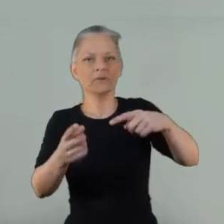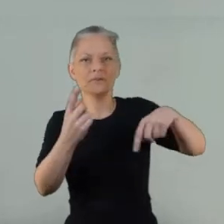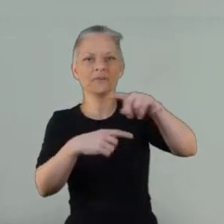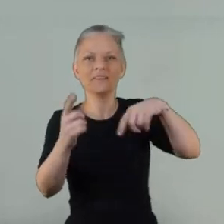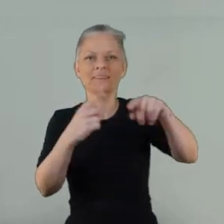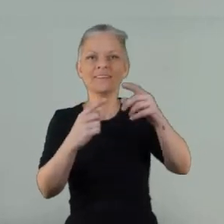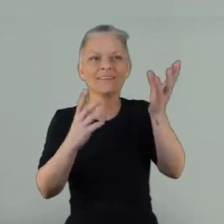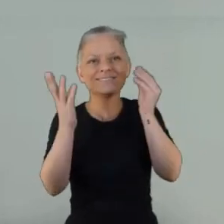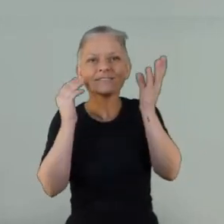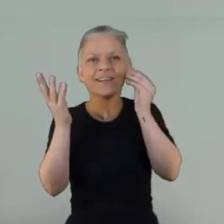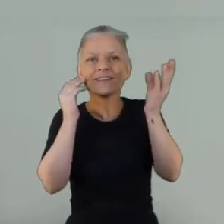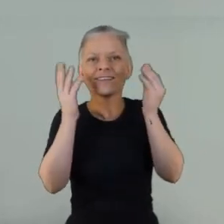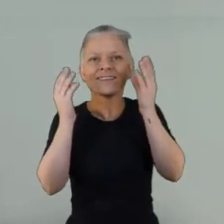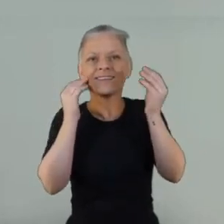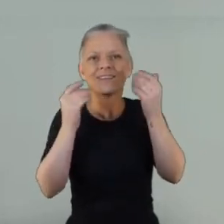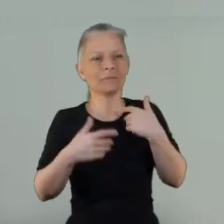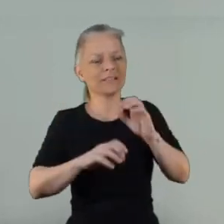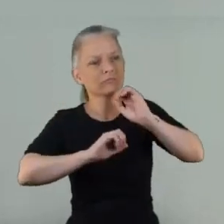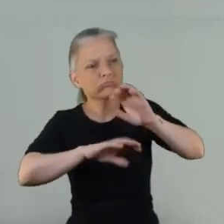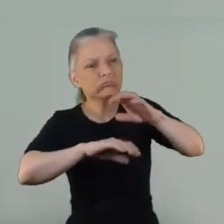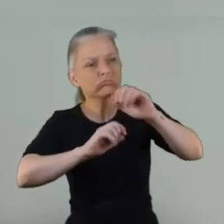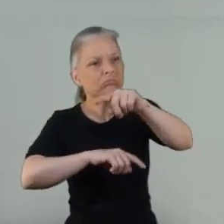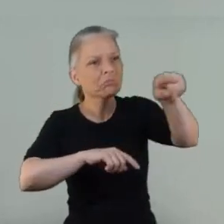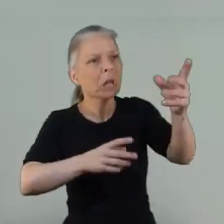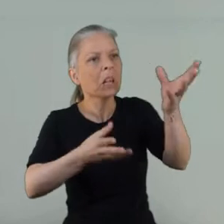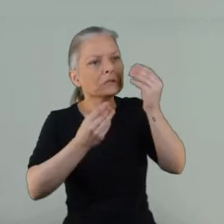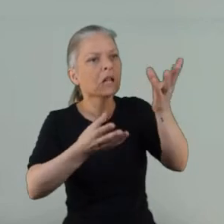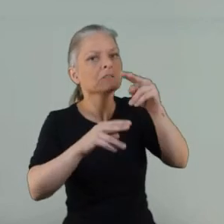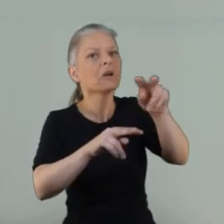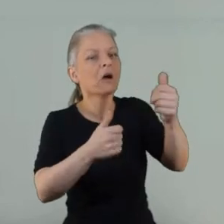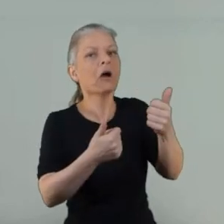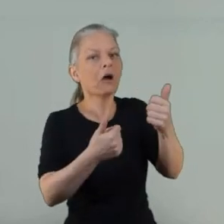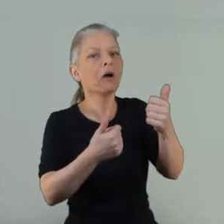Because we got out like I got the paperwork and it was kind of about